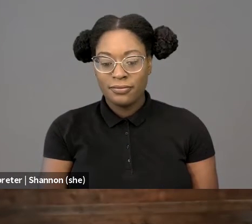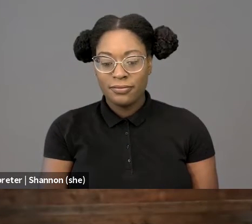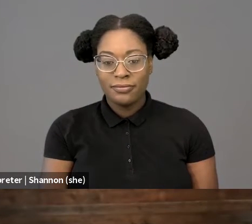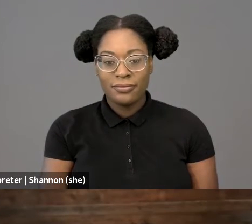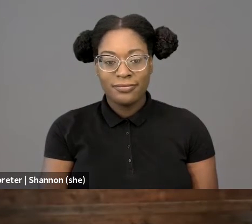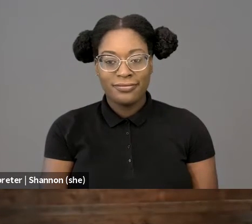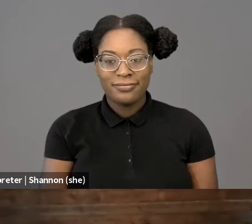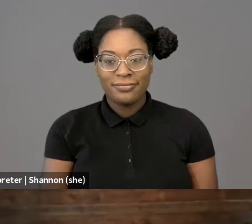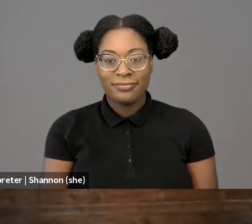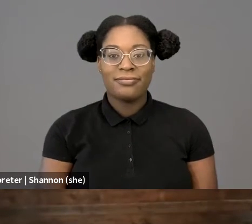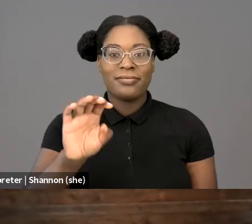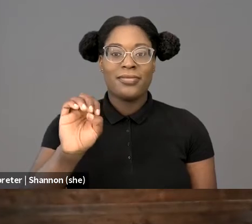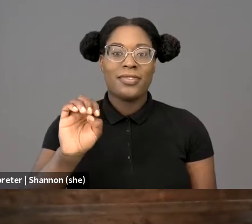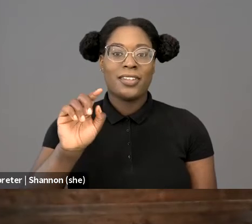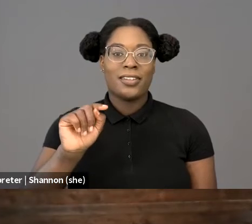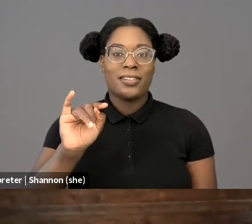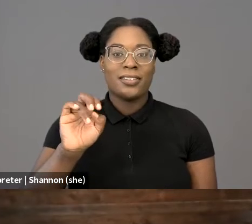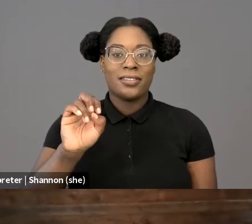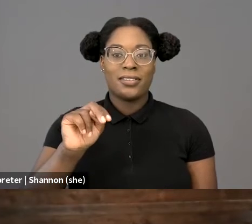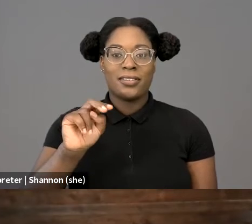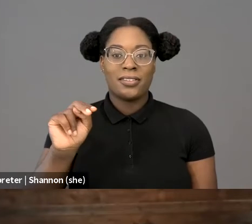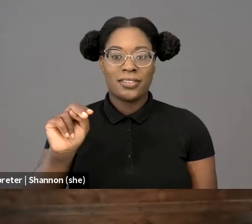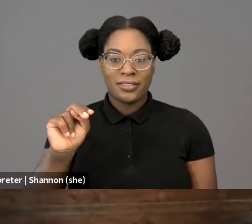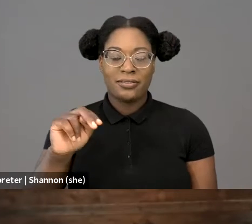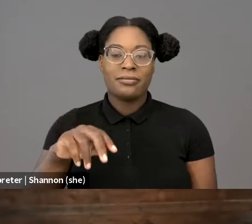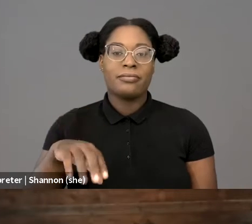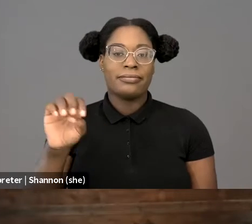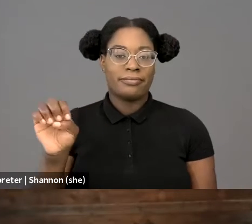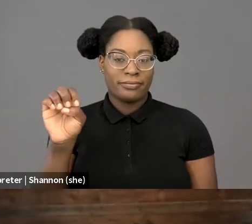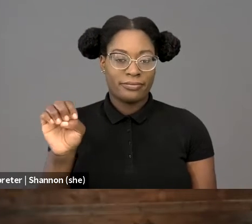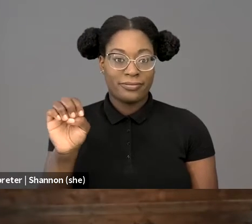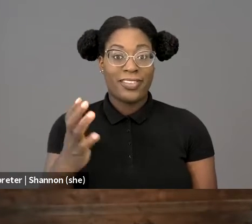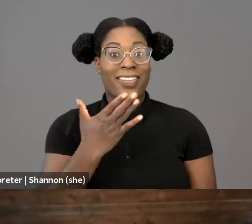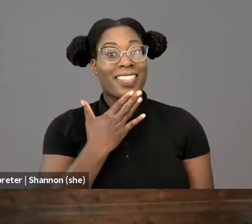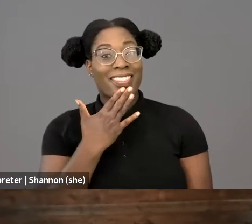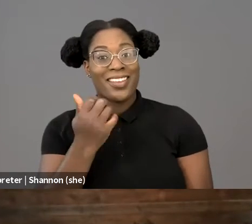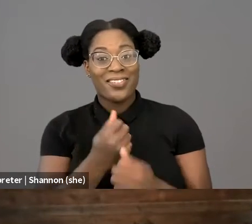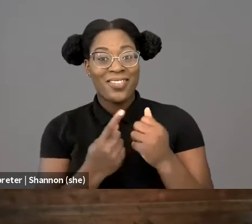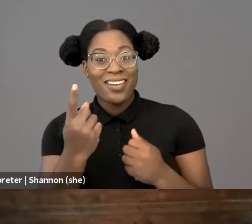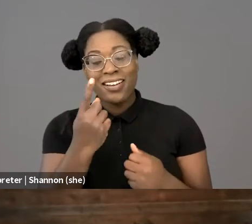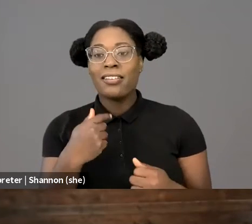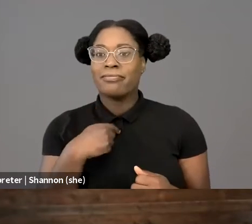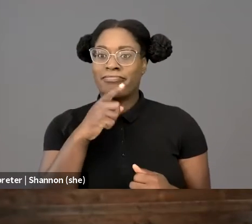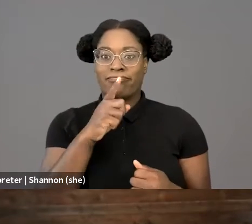Fantastic. Well, good afternoon, everyone? I am honored to join this distinguished panel at my Alma mater,